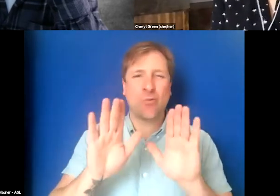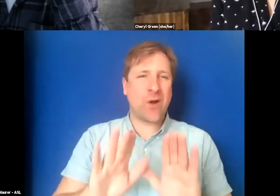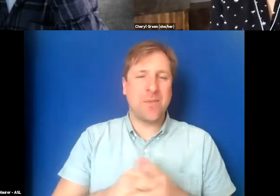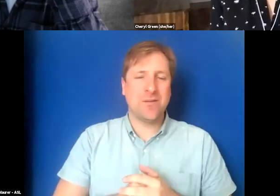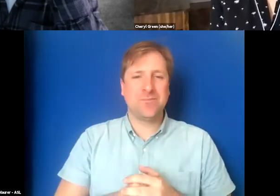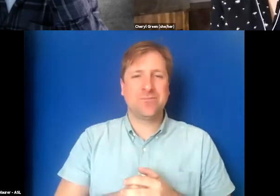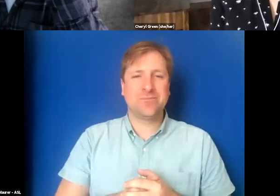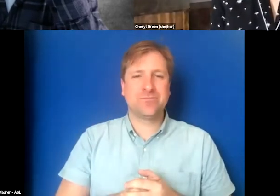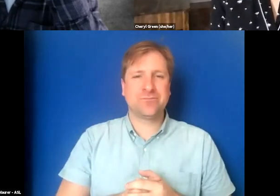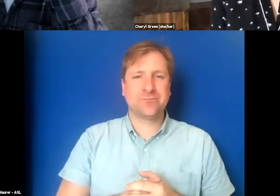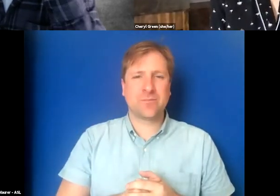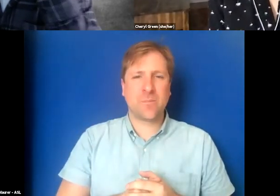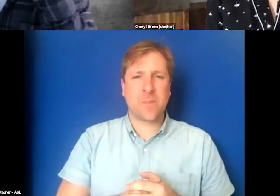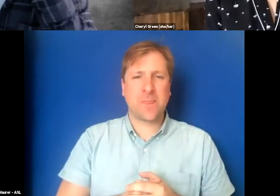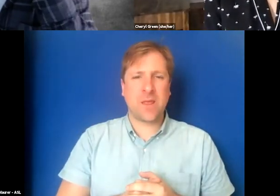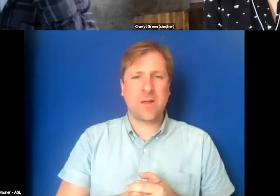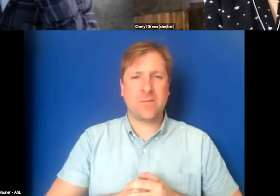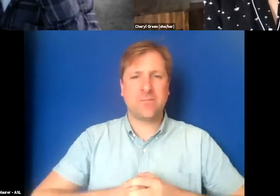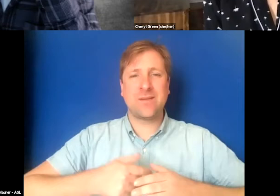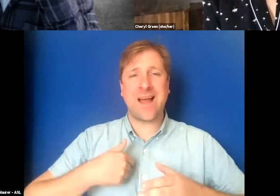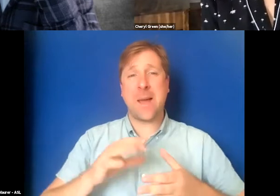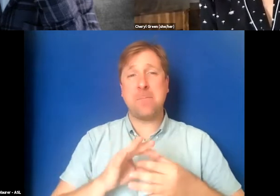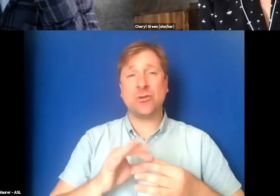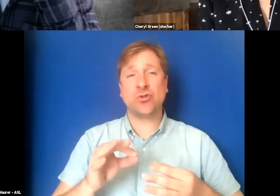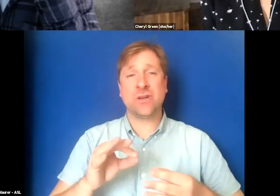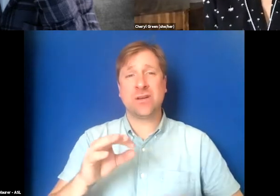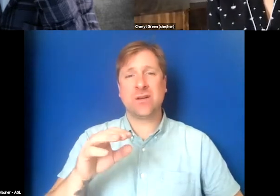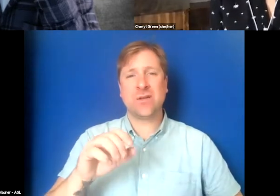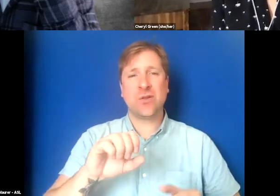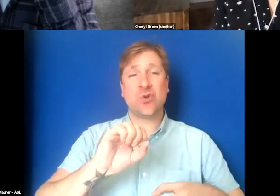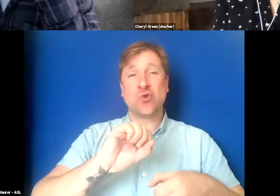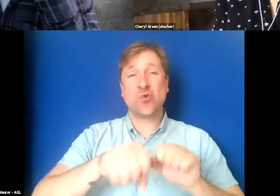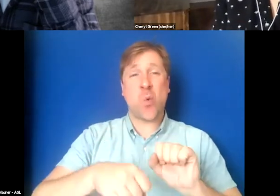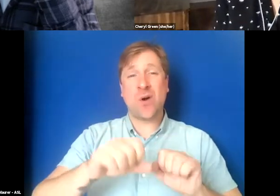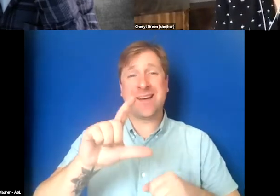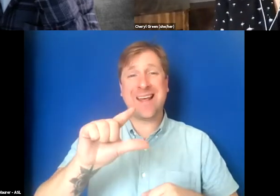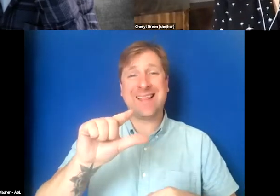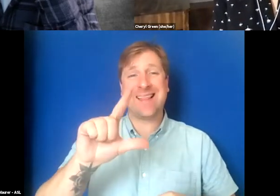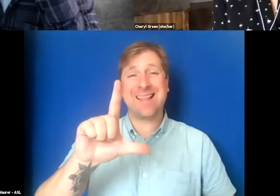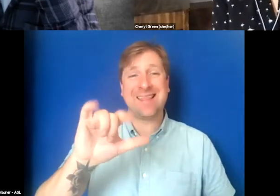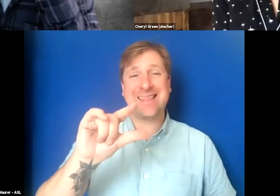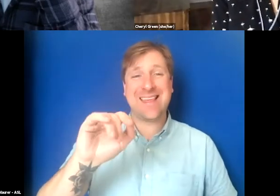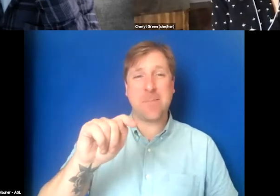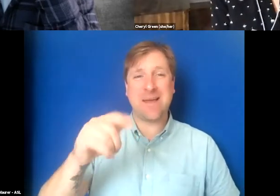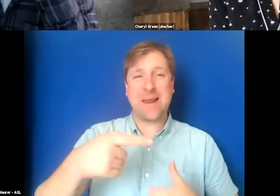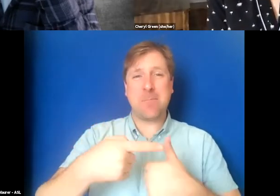I will say that I casually mentioned the torn ligament in my thumb, which is a massive nuisance.